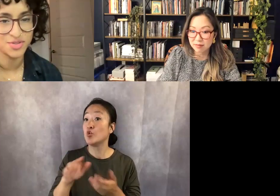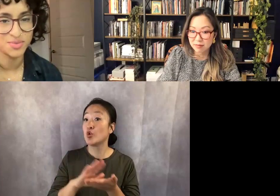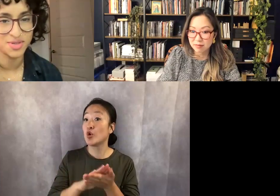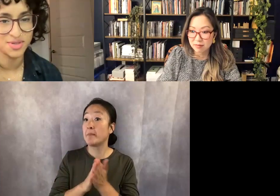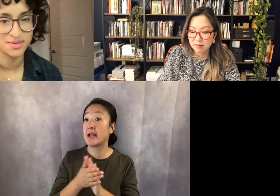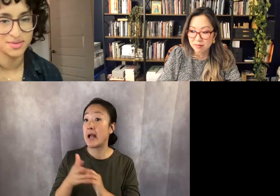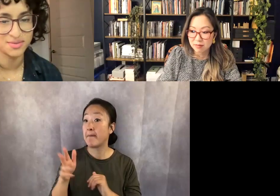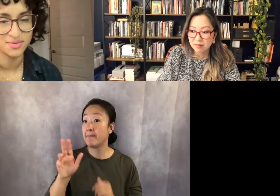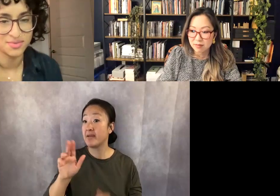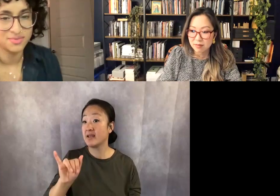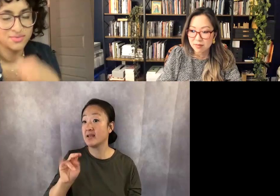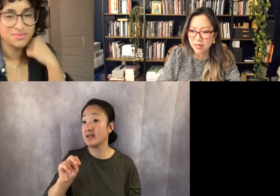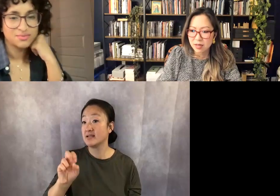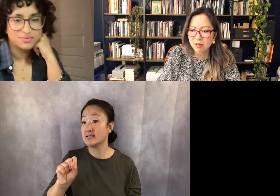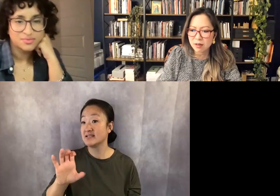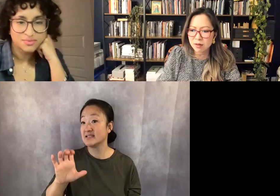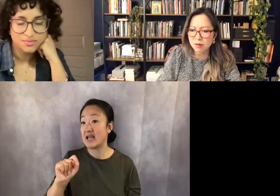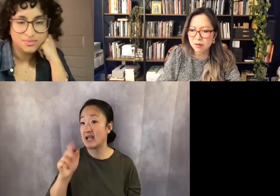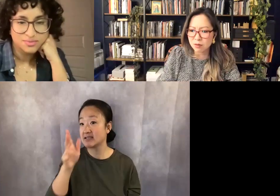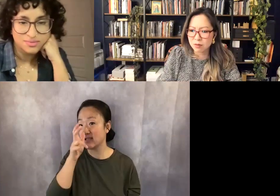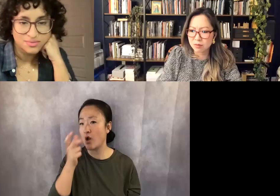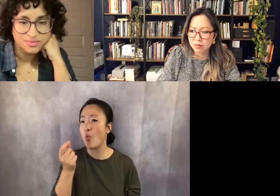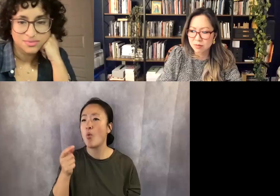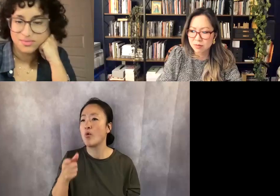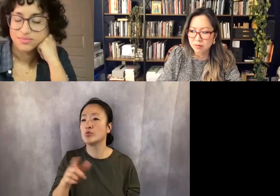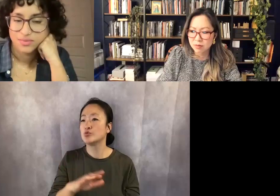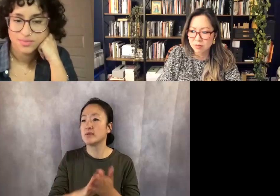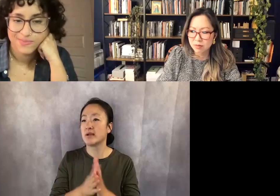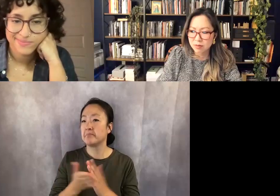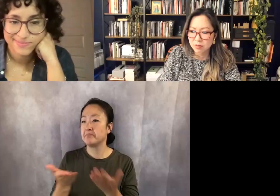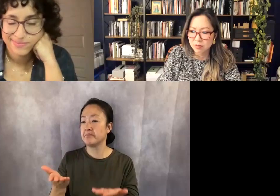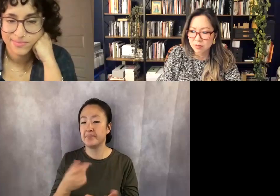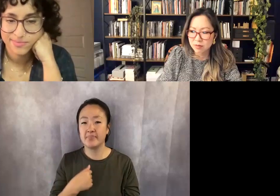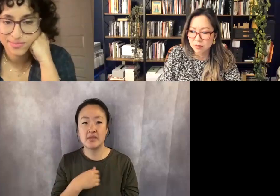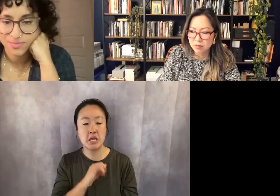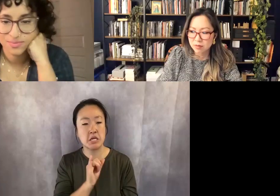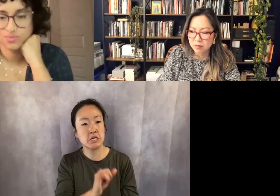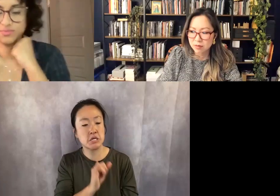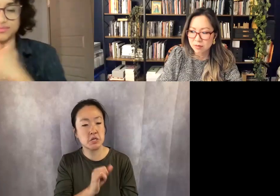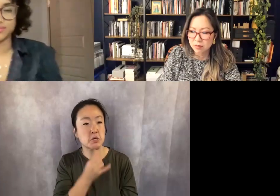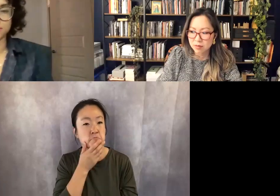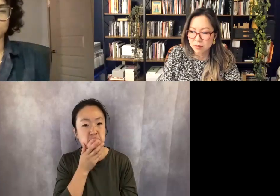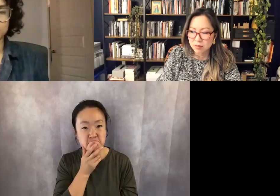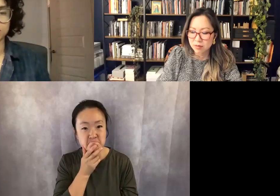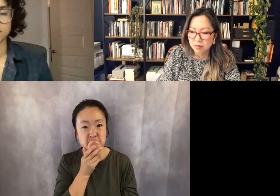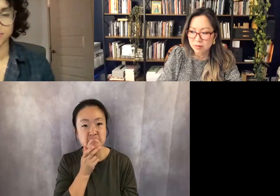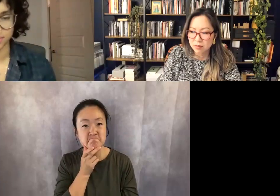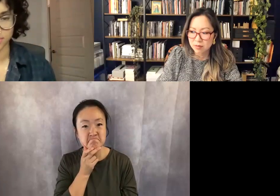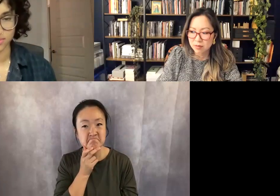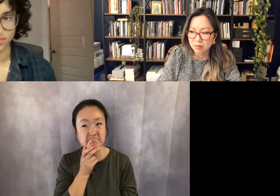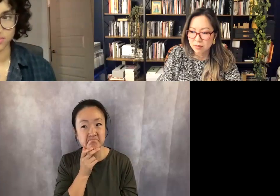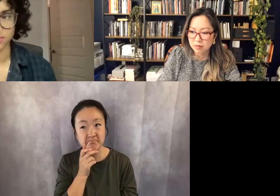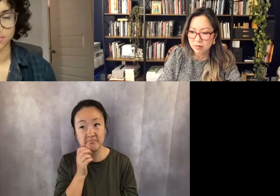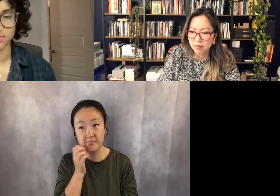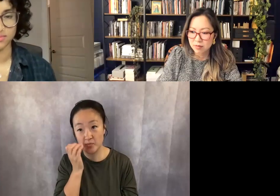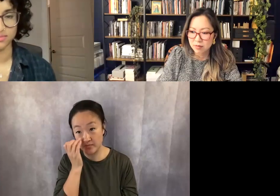would you be?